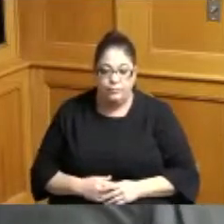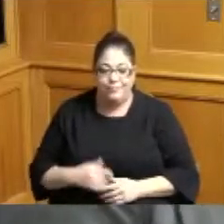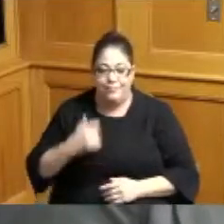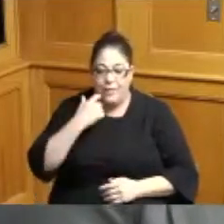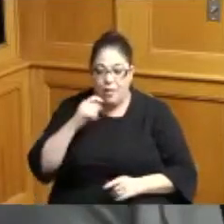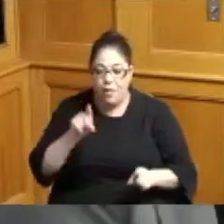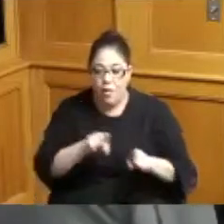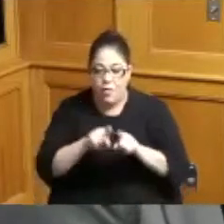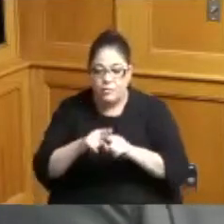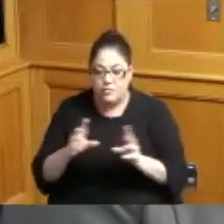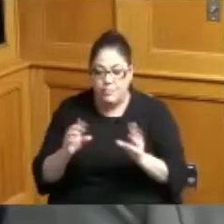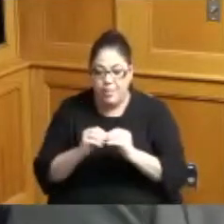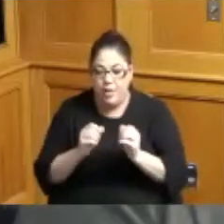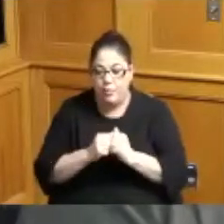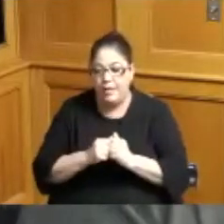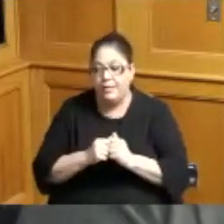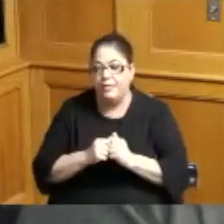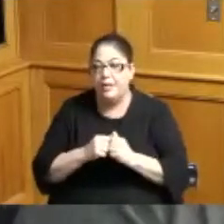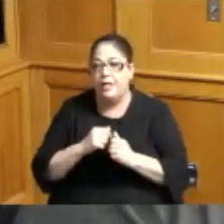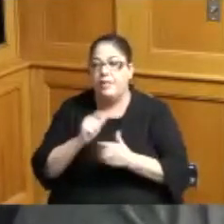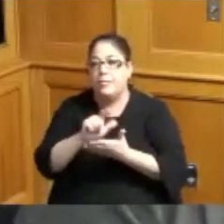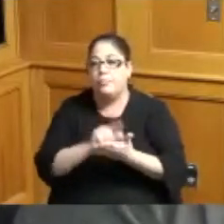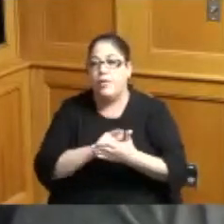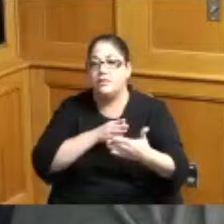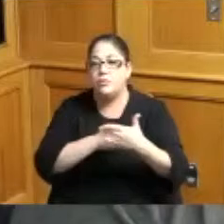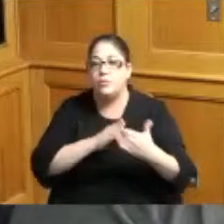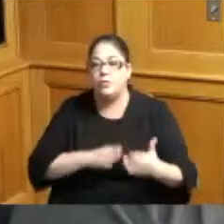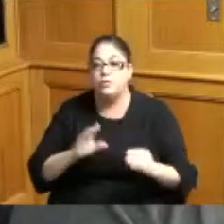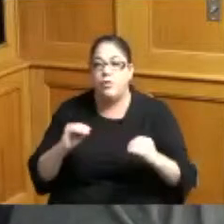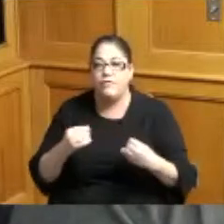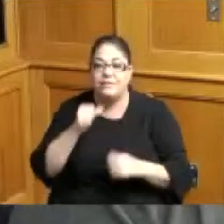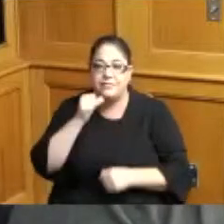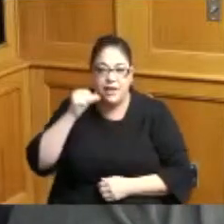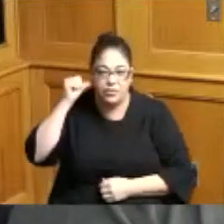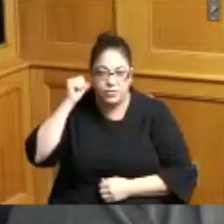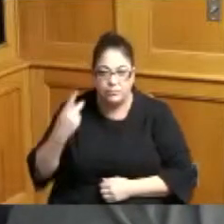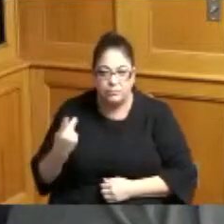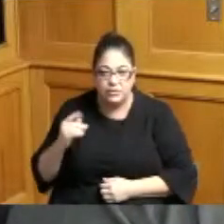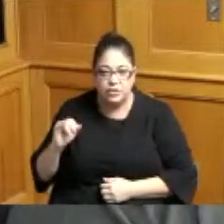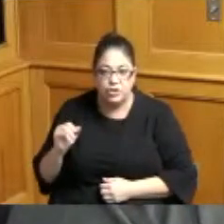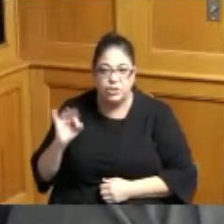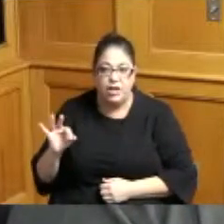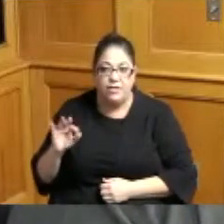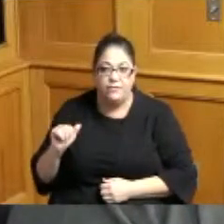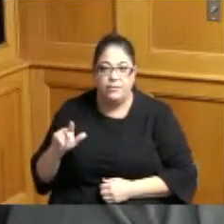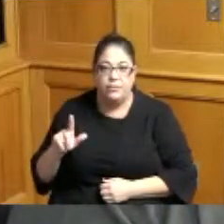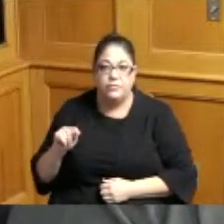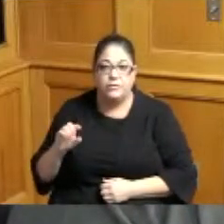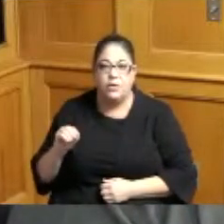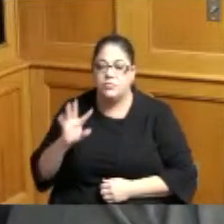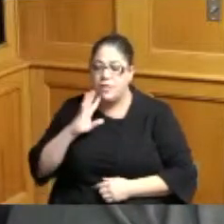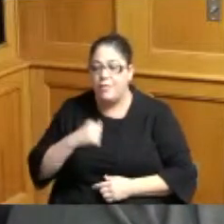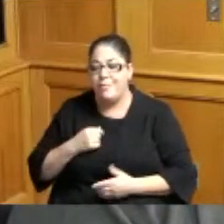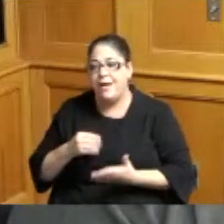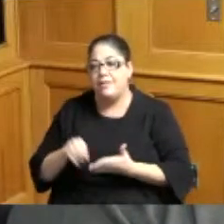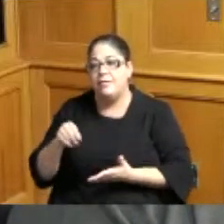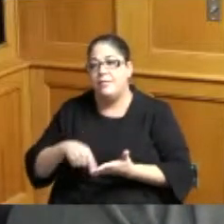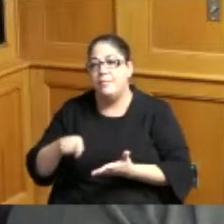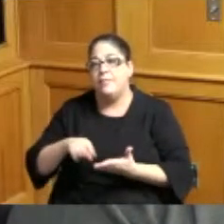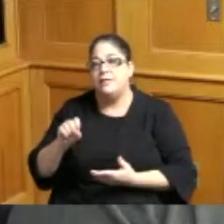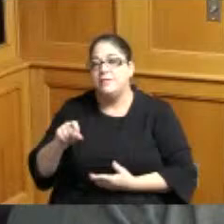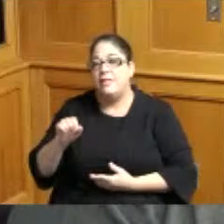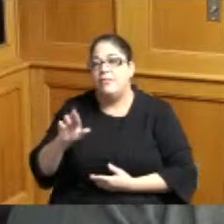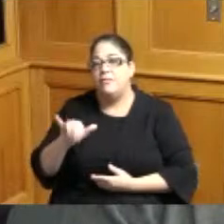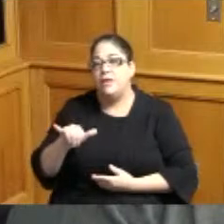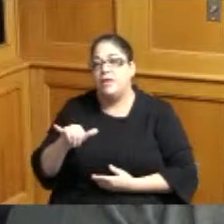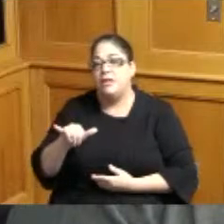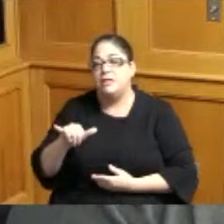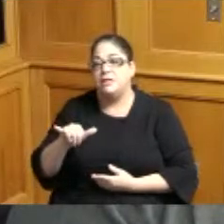the Prosecutor's office yesterday Jeff and I regarding salaries and losing of Prosecutors